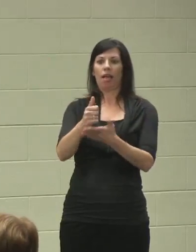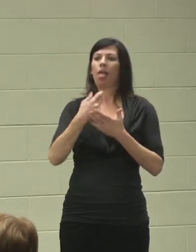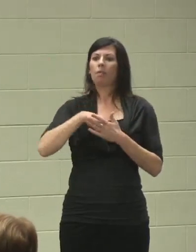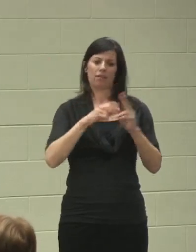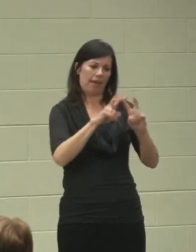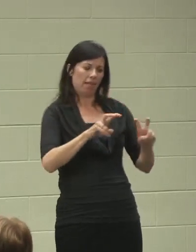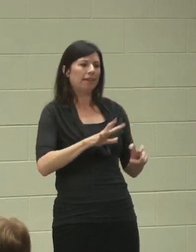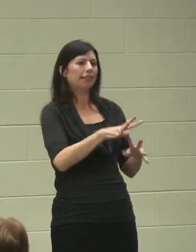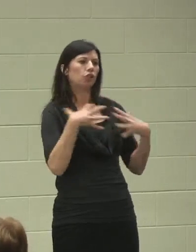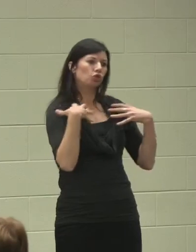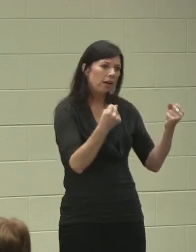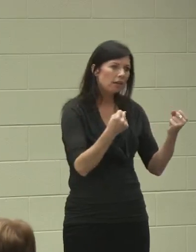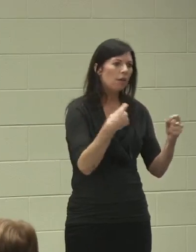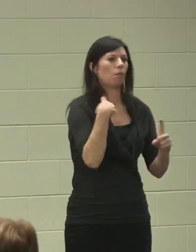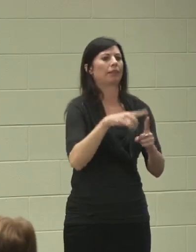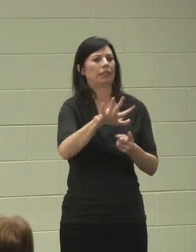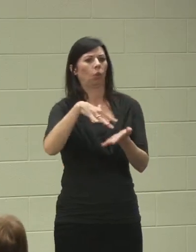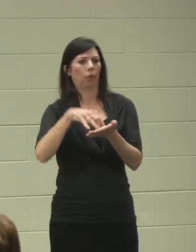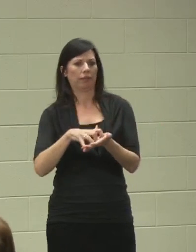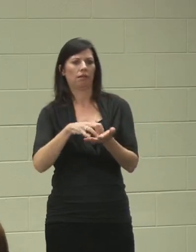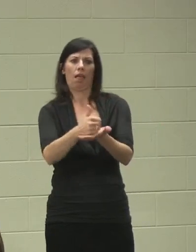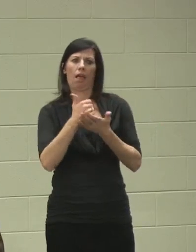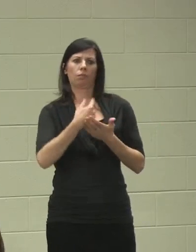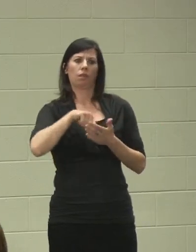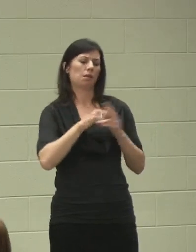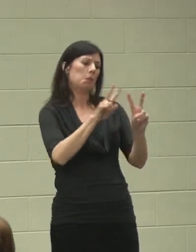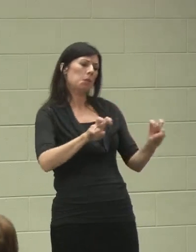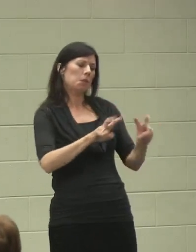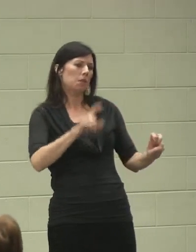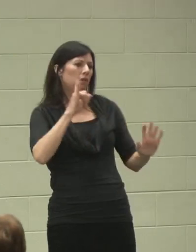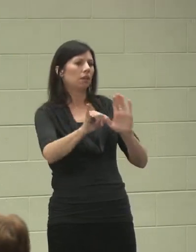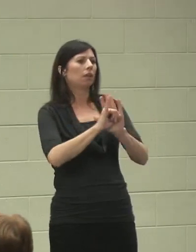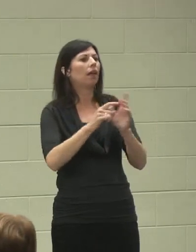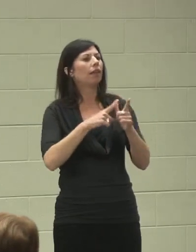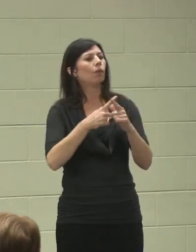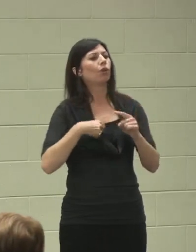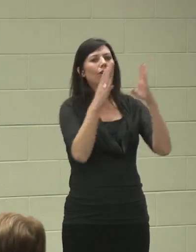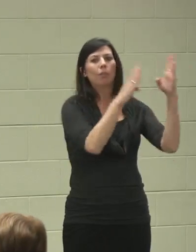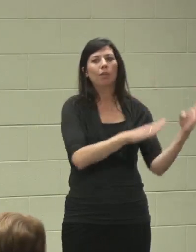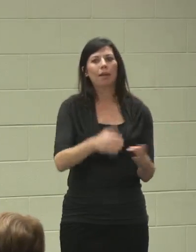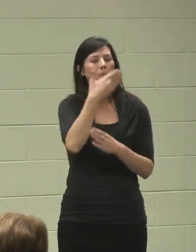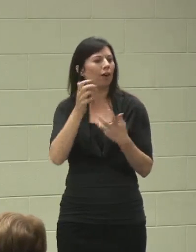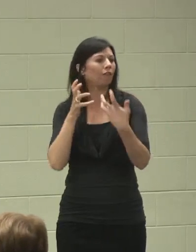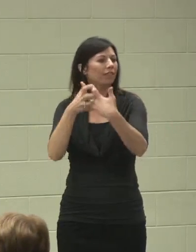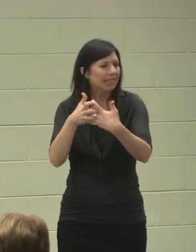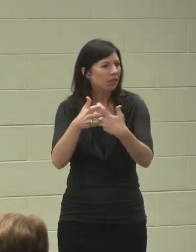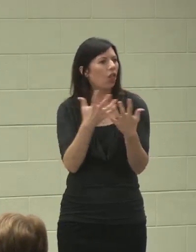where the deficits are and where we can plan better for him. A lot of the stuff that we had goals